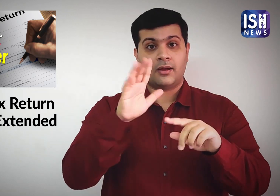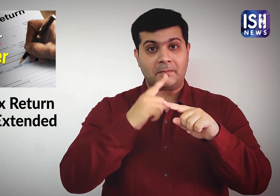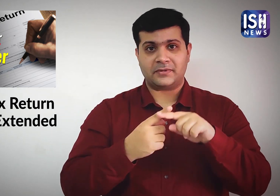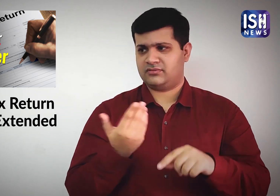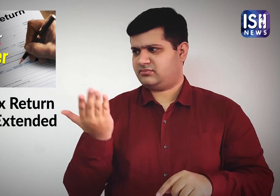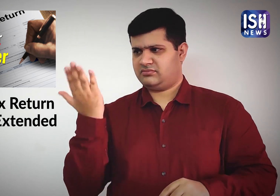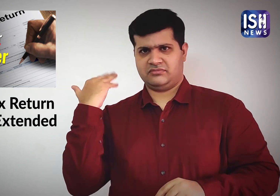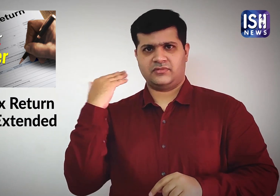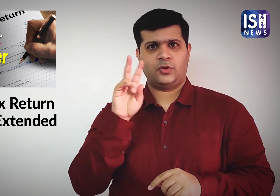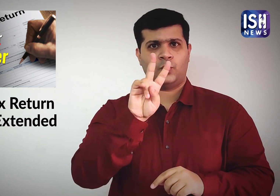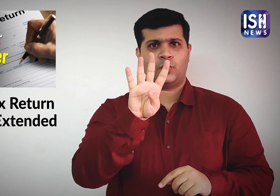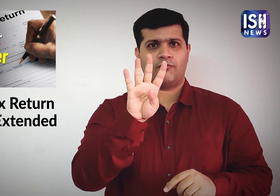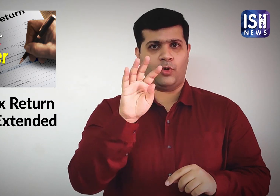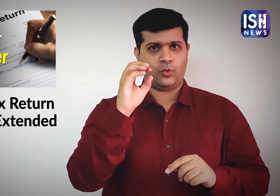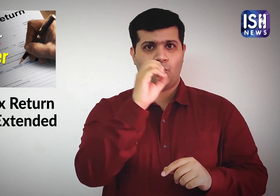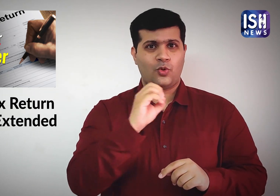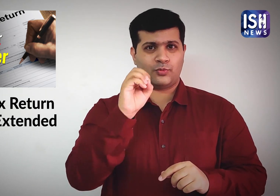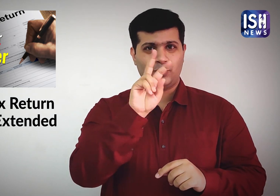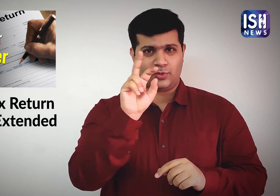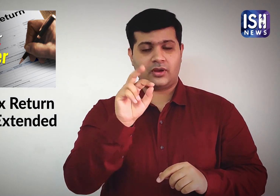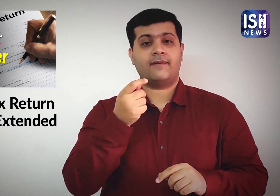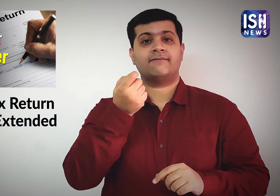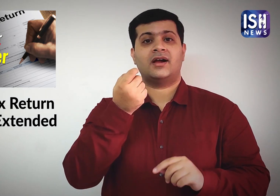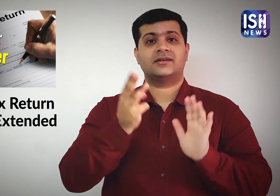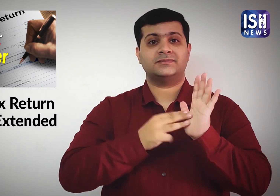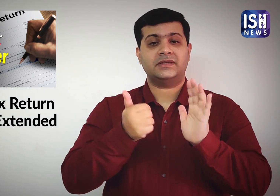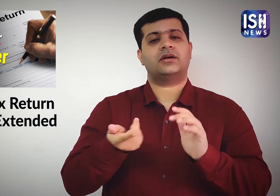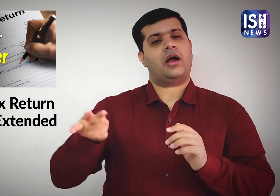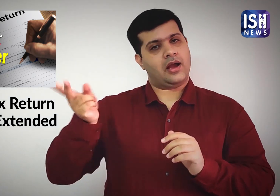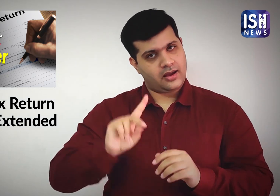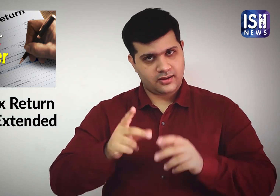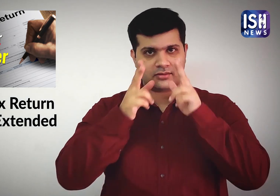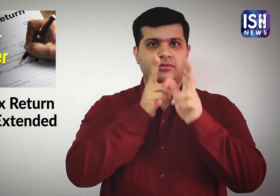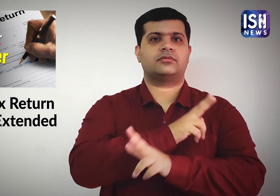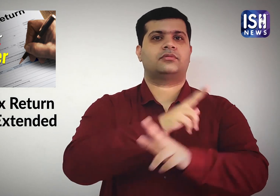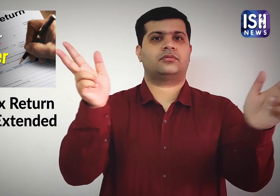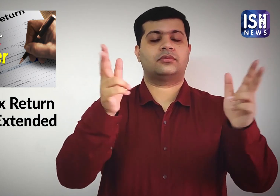Now on 24th October the Finance Ministry on 24th October announced